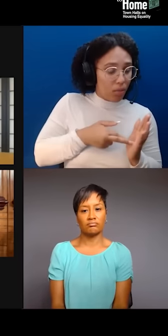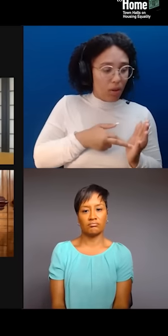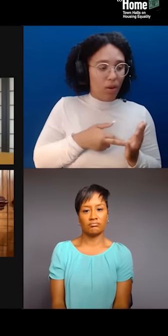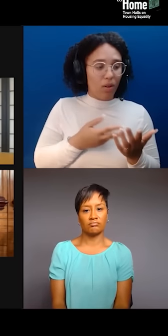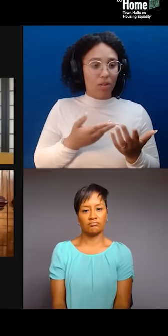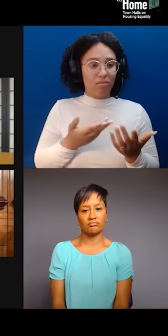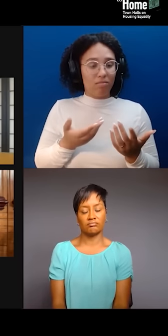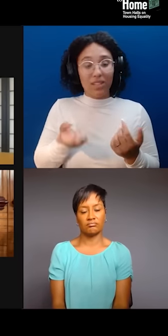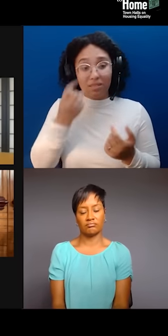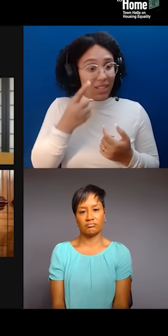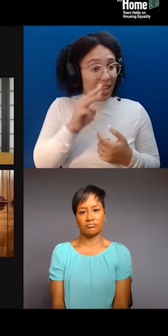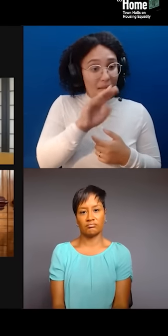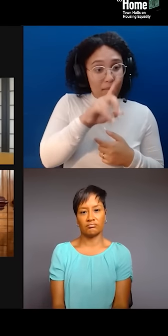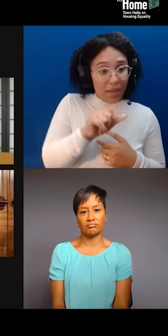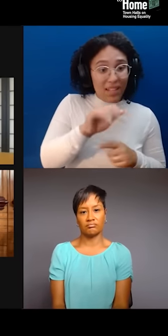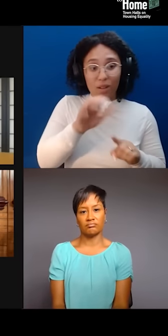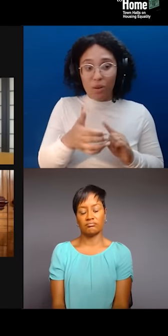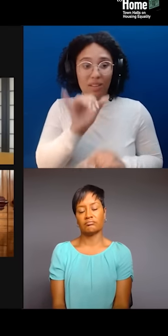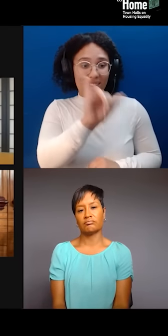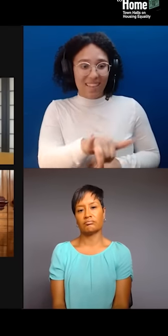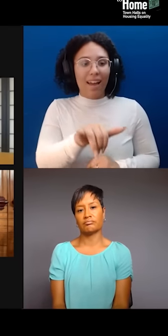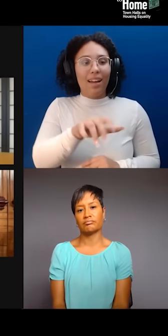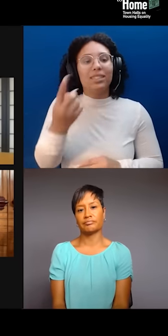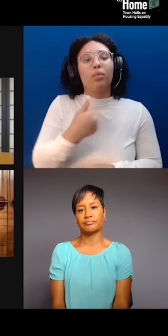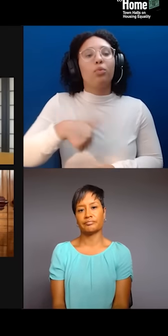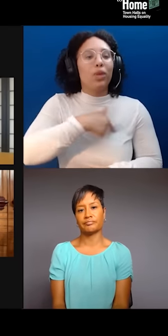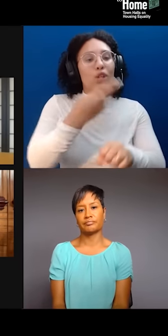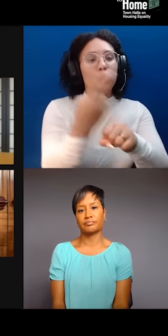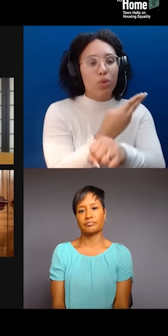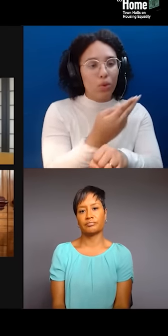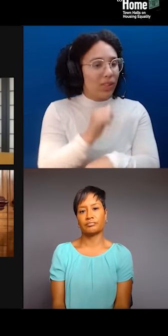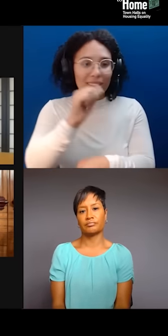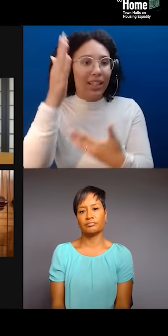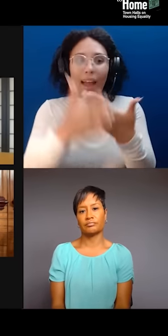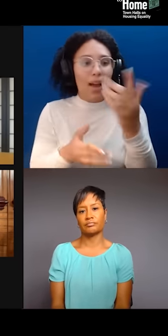in these larger social change movements. And so, I say that to say that how we sustain ourselves